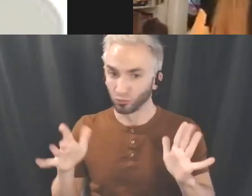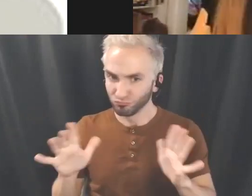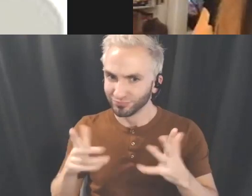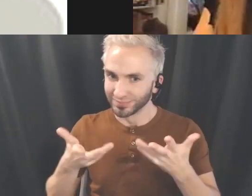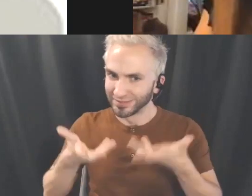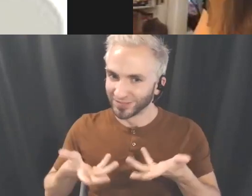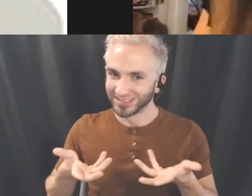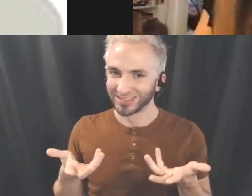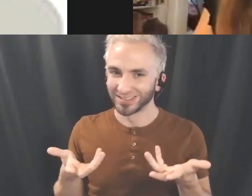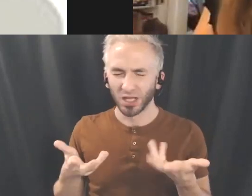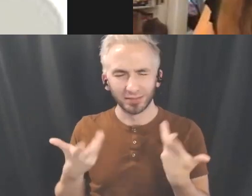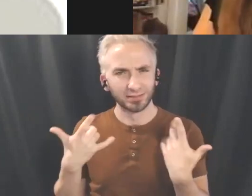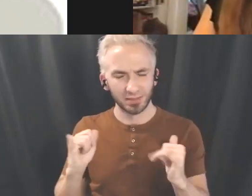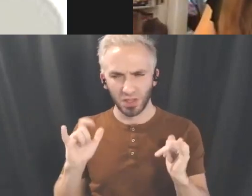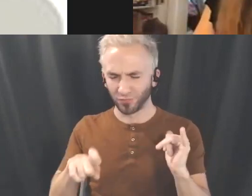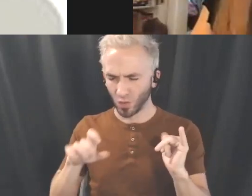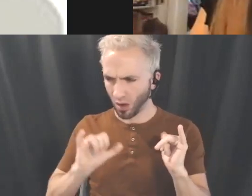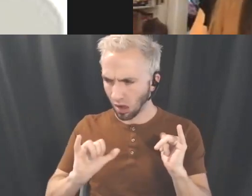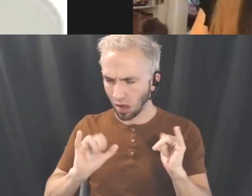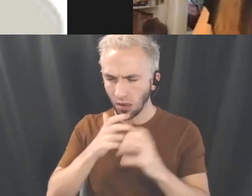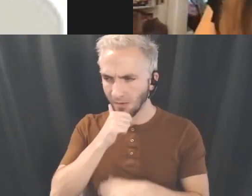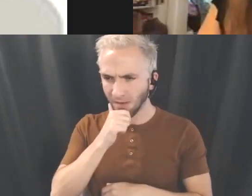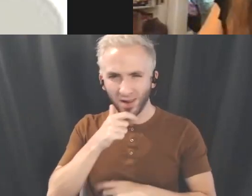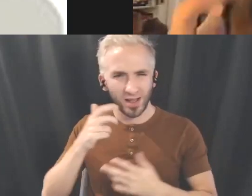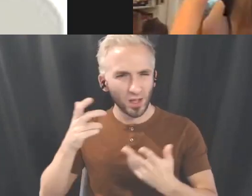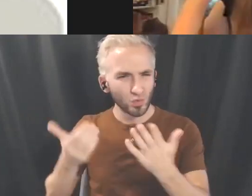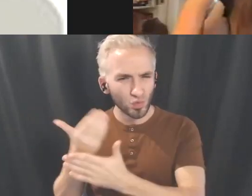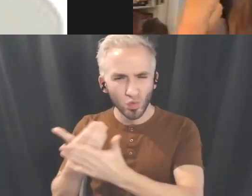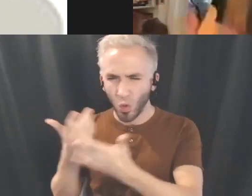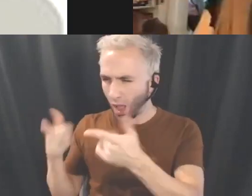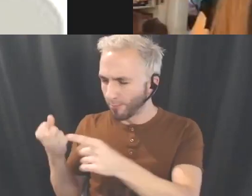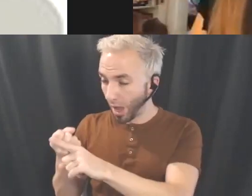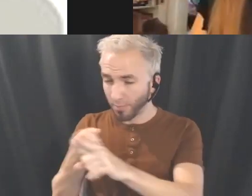that there's so much innovation and creative thinking